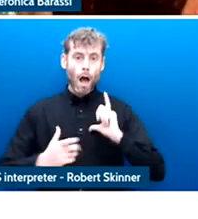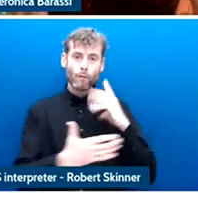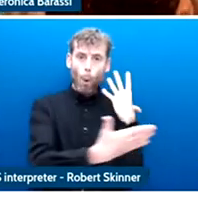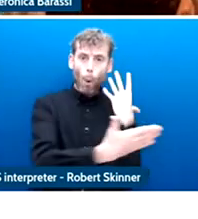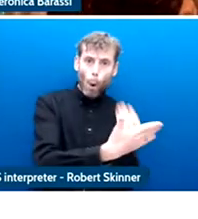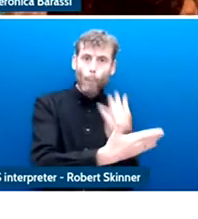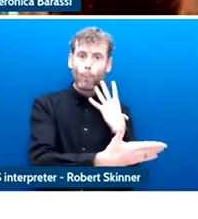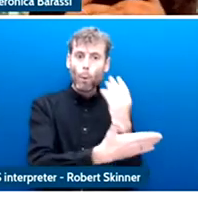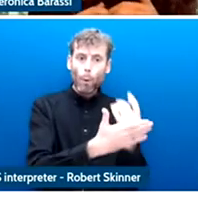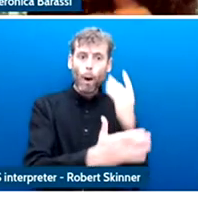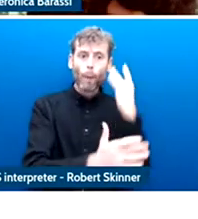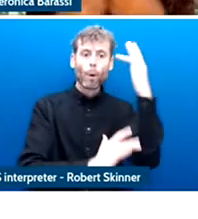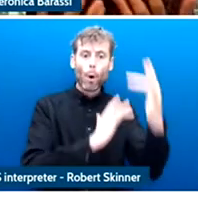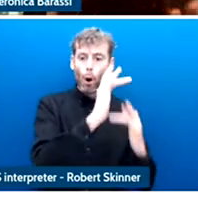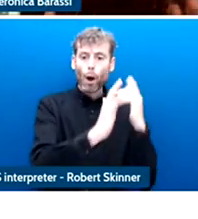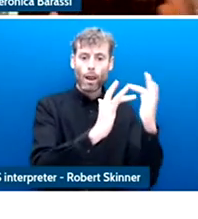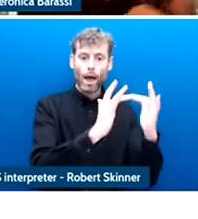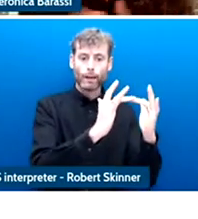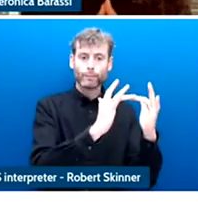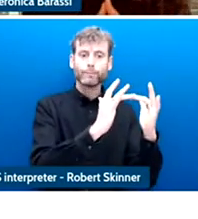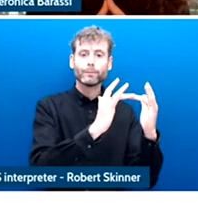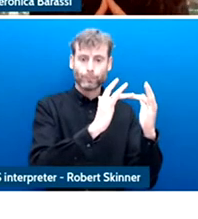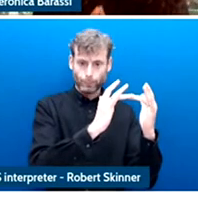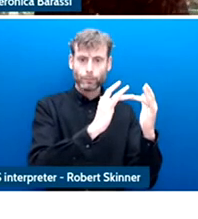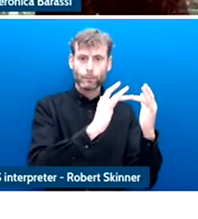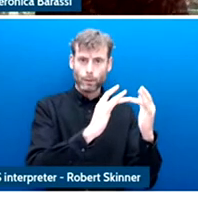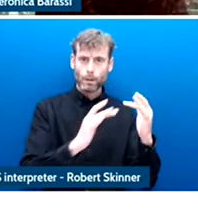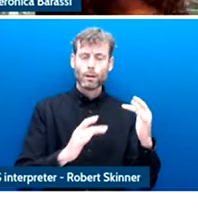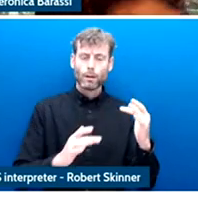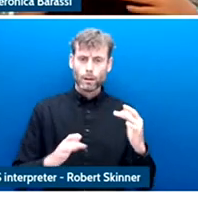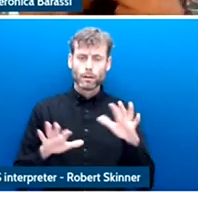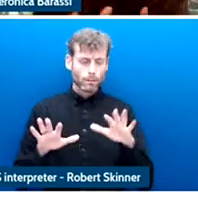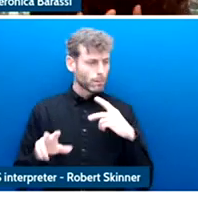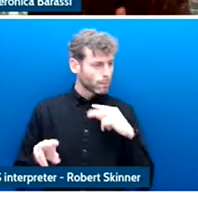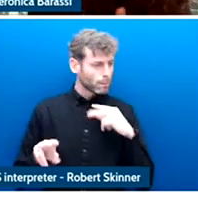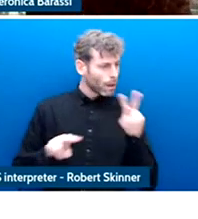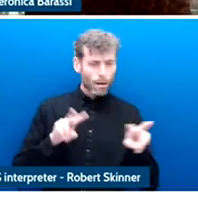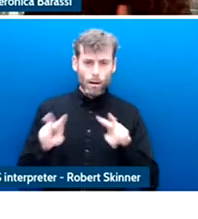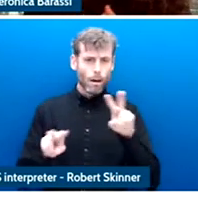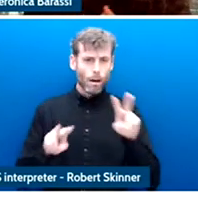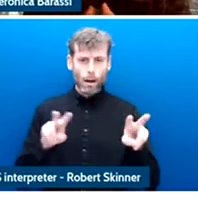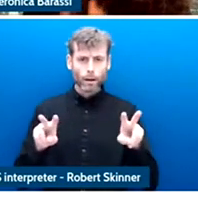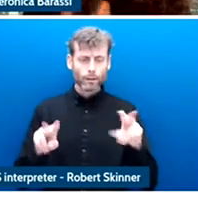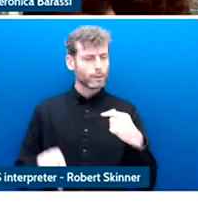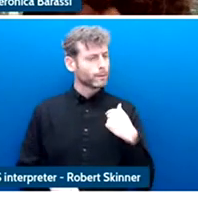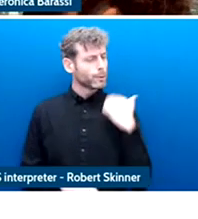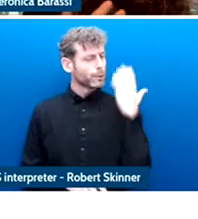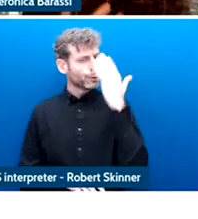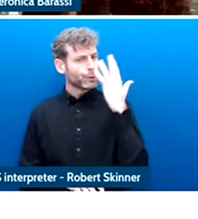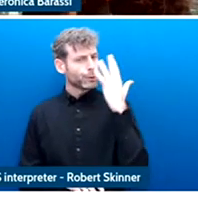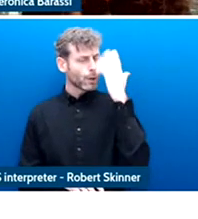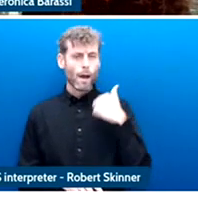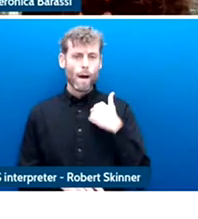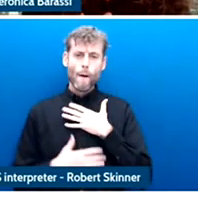in similar but different ways. But then, I want to understand more about what was happening actually